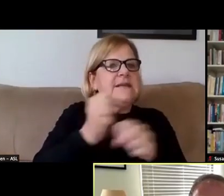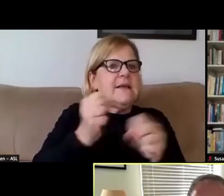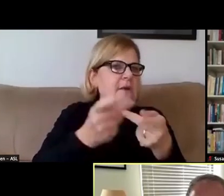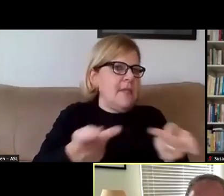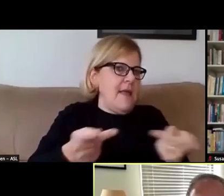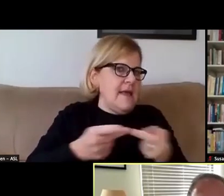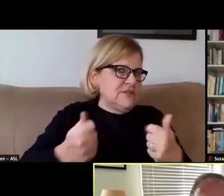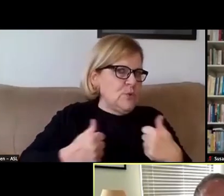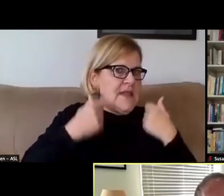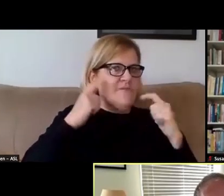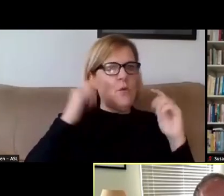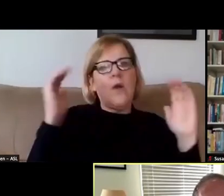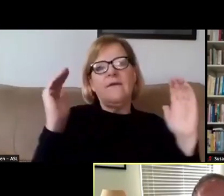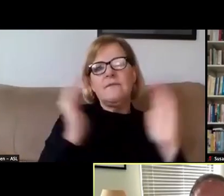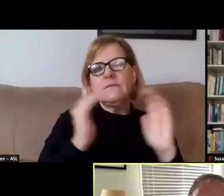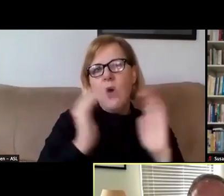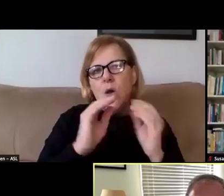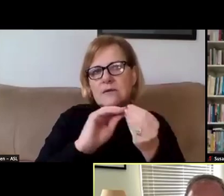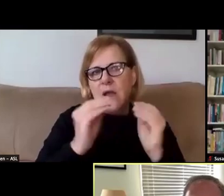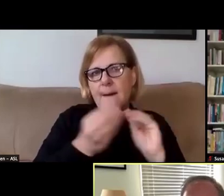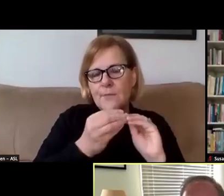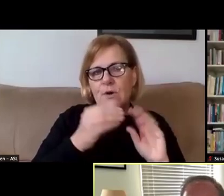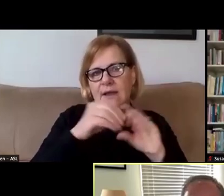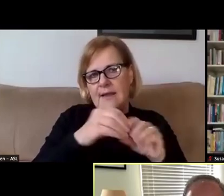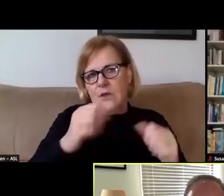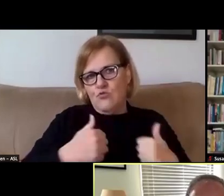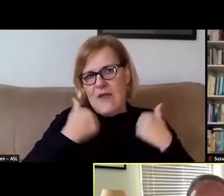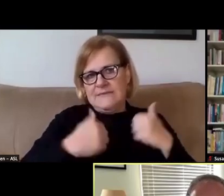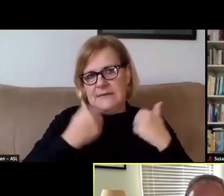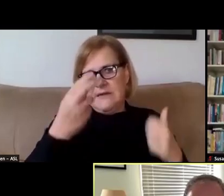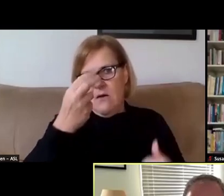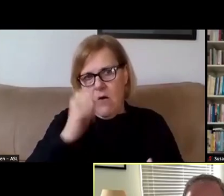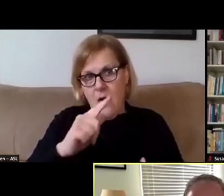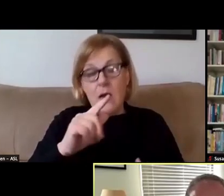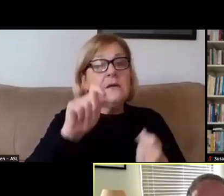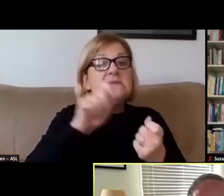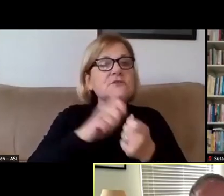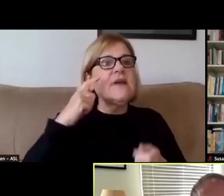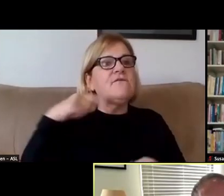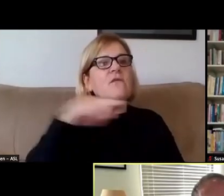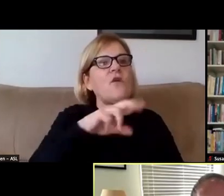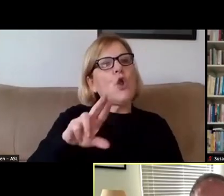for a small number of students in our residence halls, particularly those for whom U of M is their home,